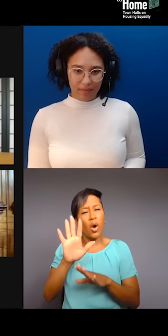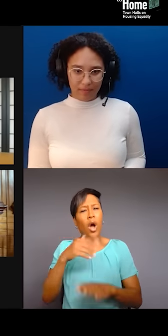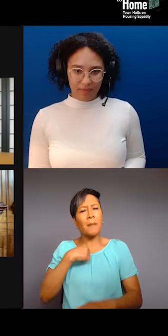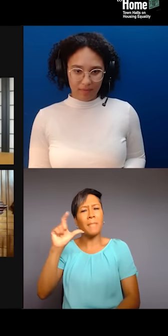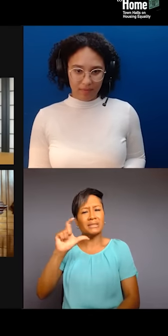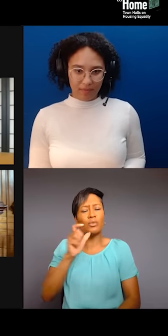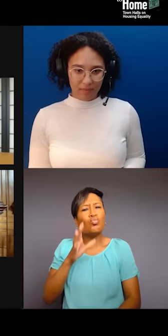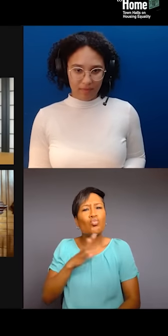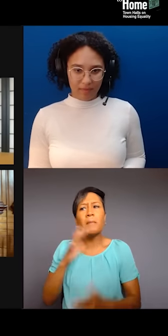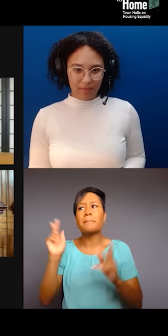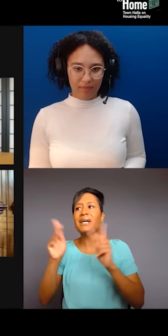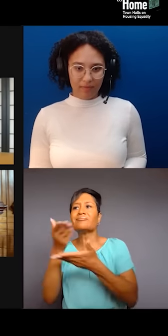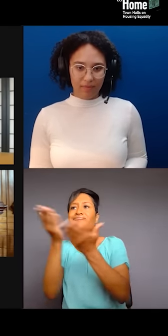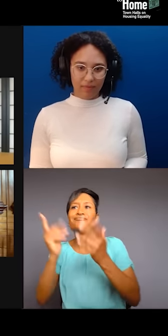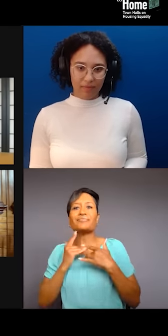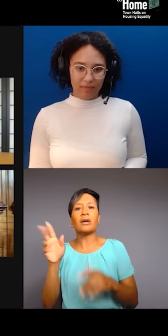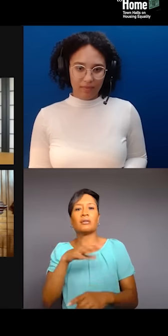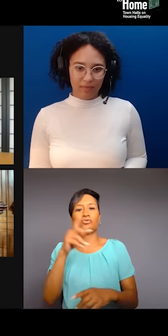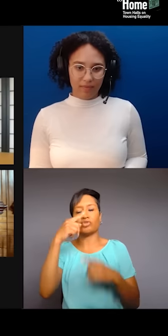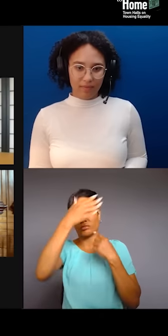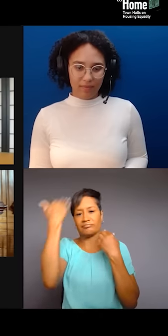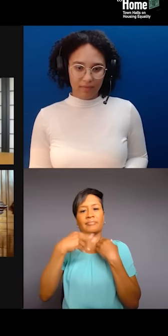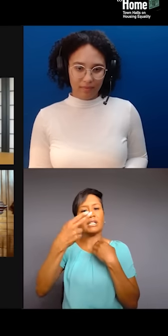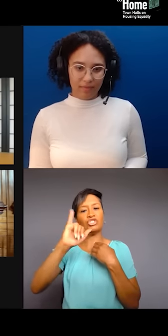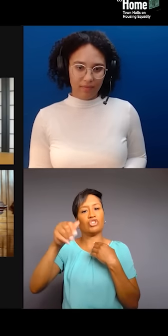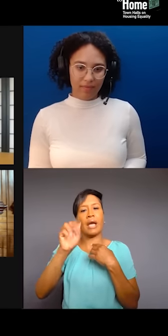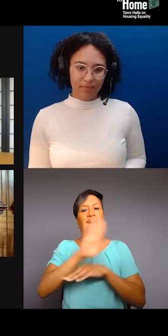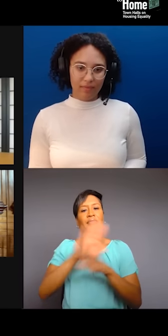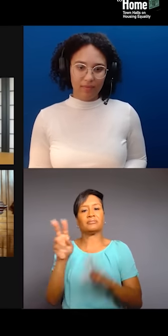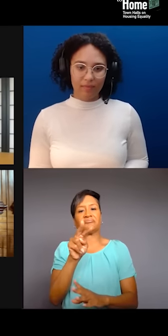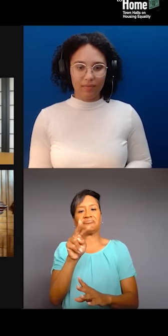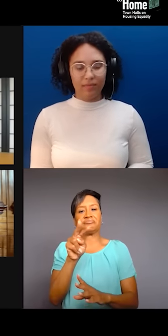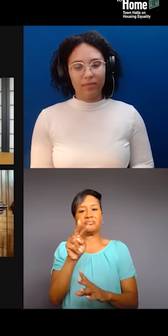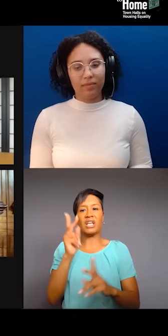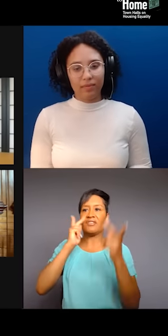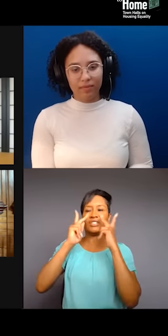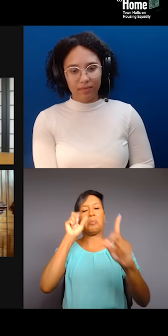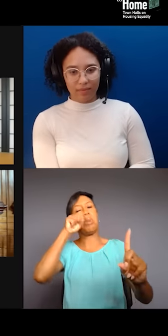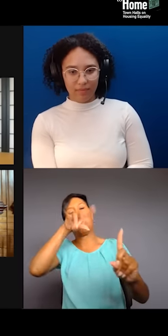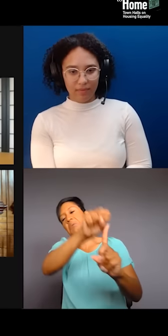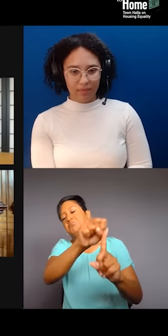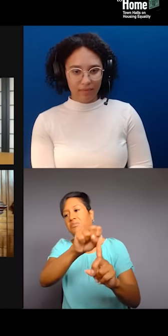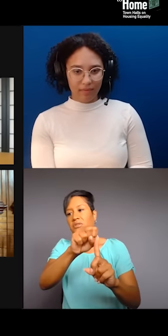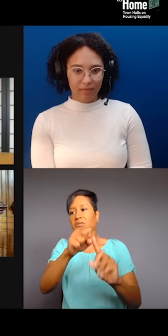people just tend to see your hijab or see your scarf, and we're visual all the time. So, we're representation of our faith,